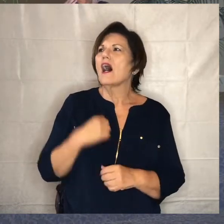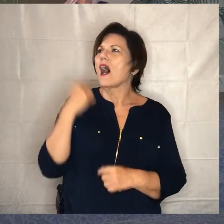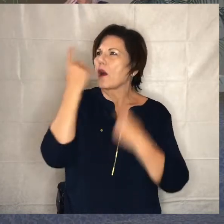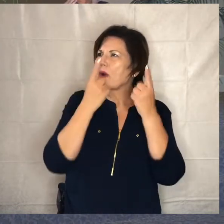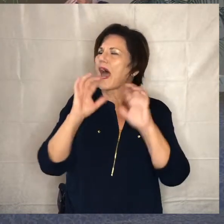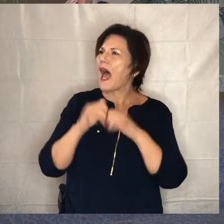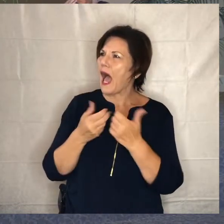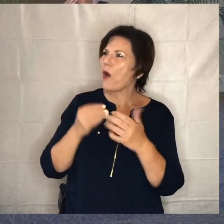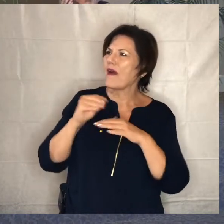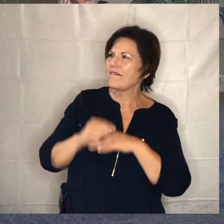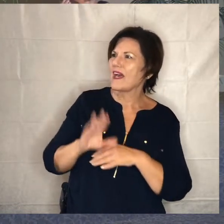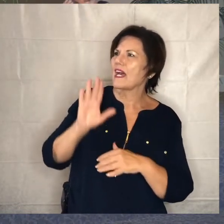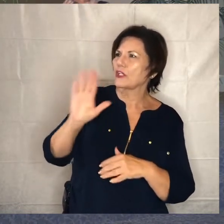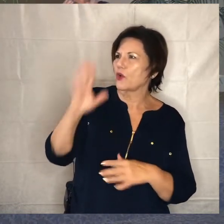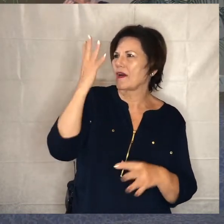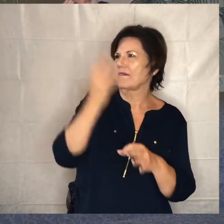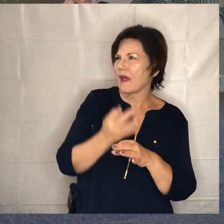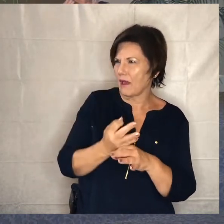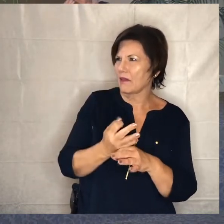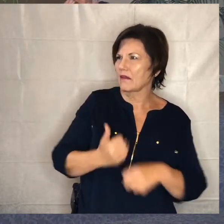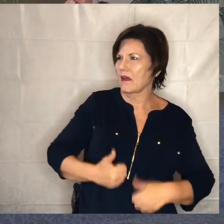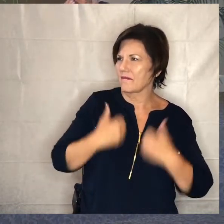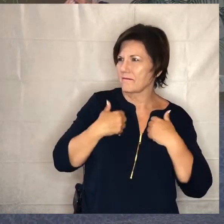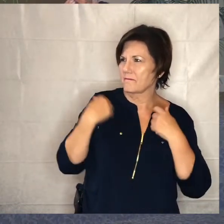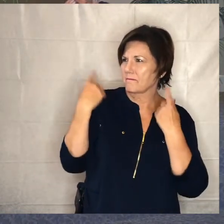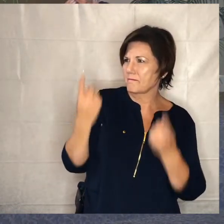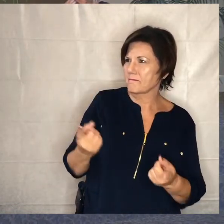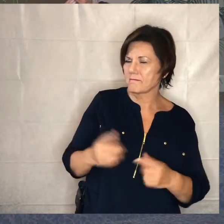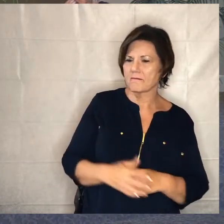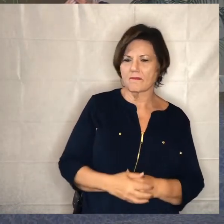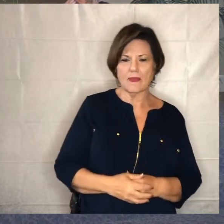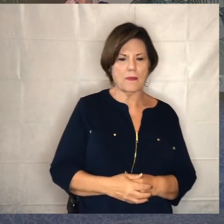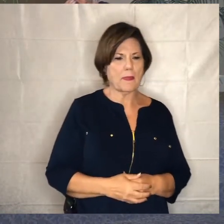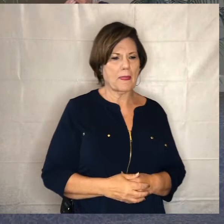your your faith walk that's not a small